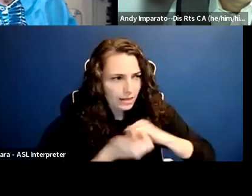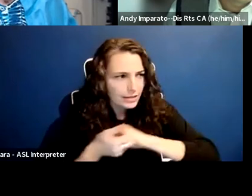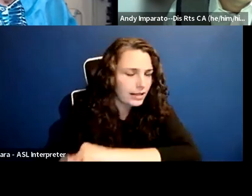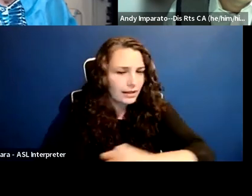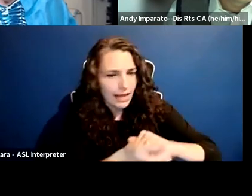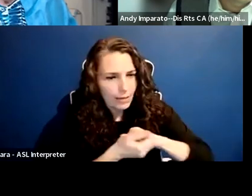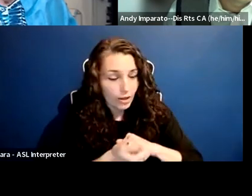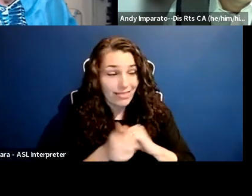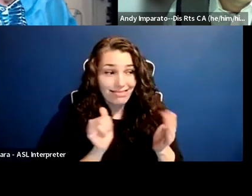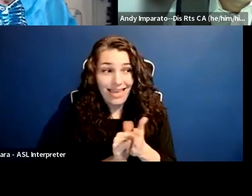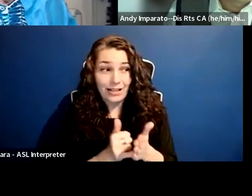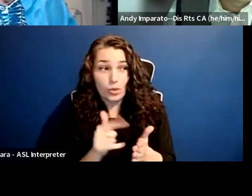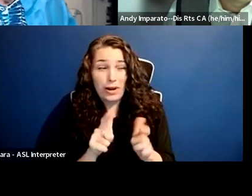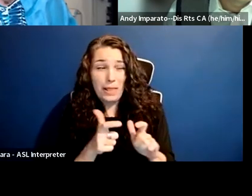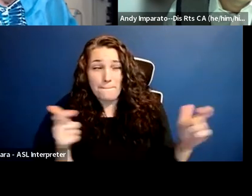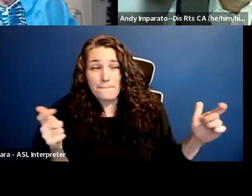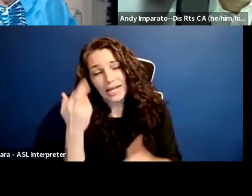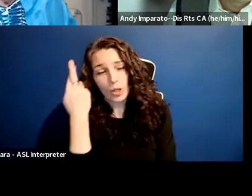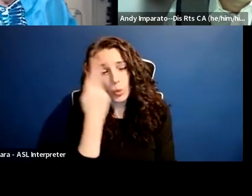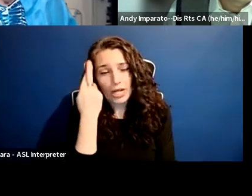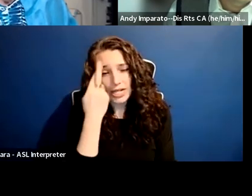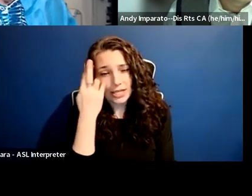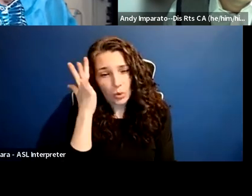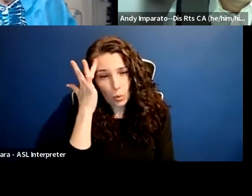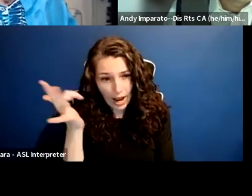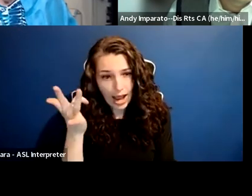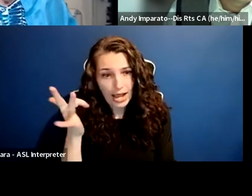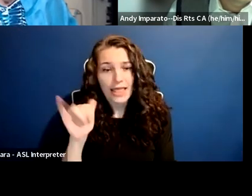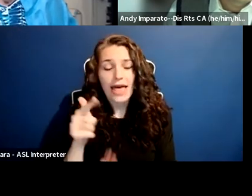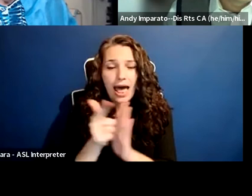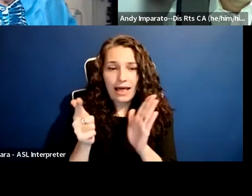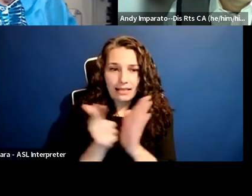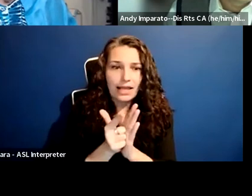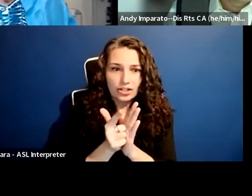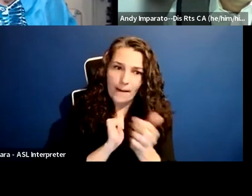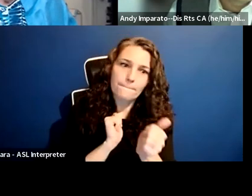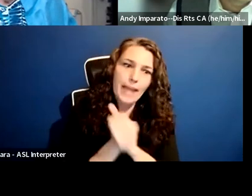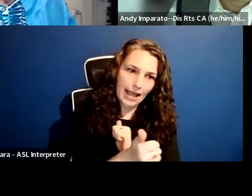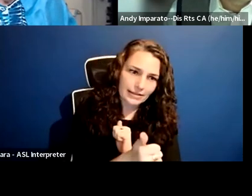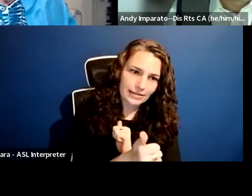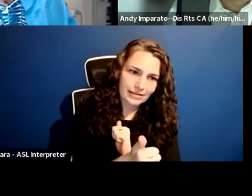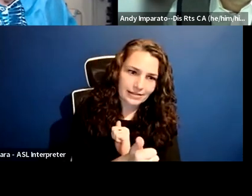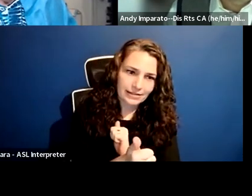was one of the biggest reasons why that legislation ultimately passed, which was not a given when we started.